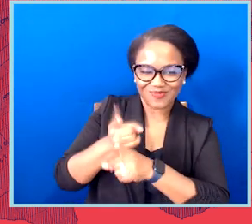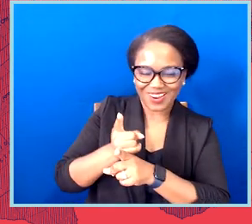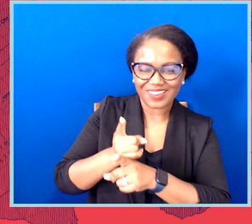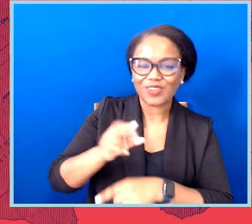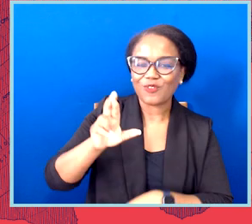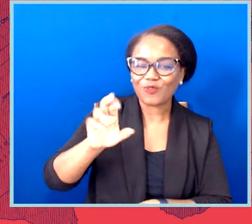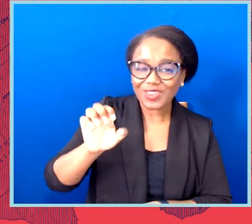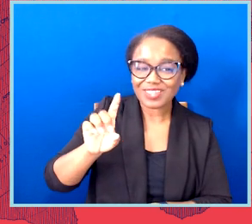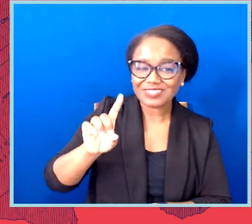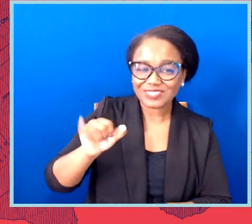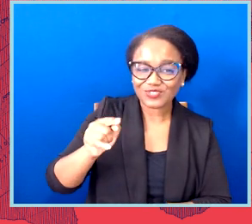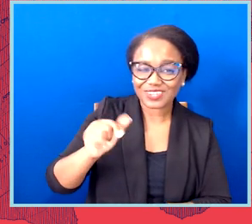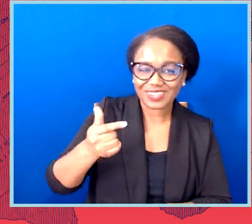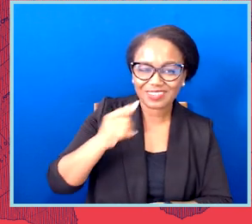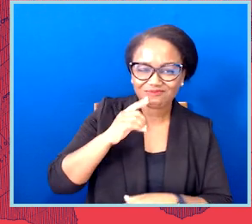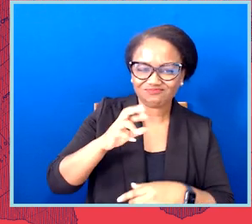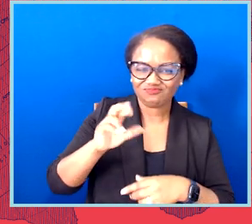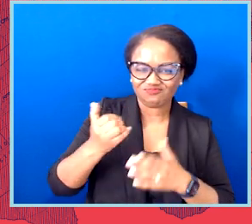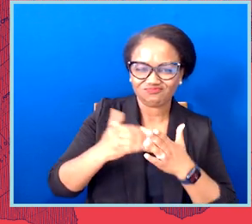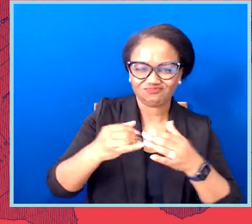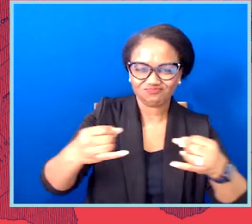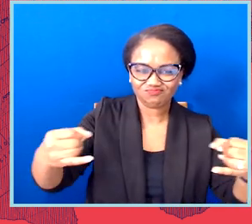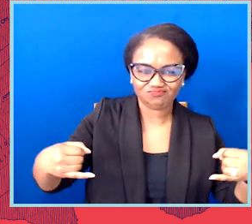driven, map driven and technical.